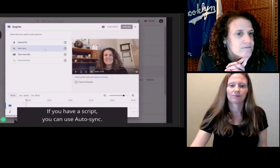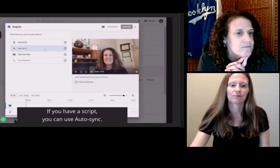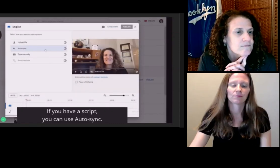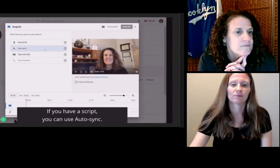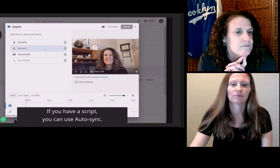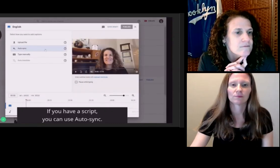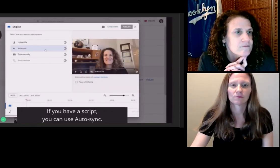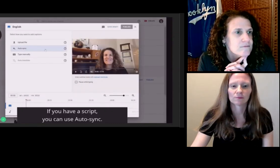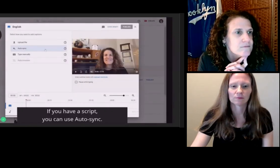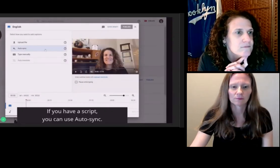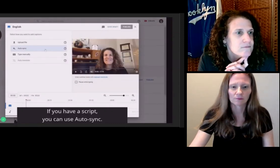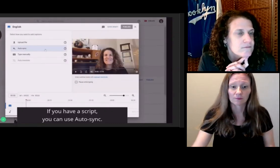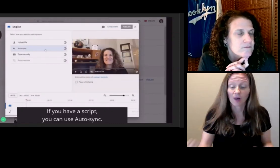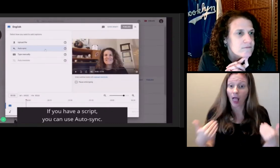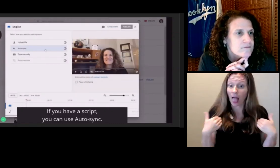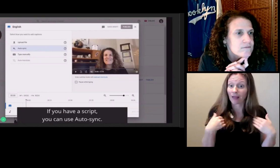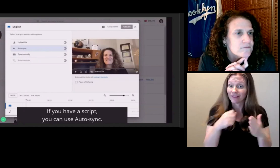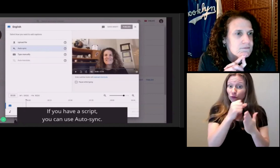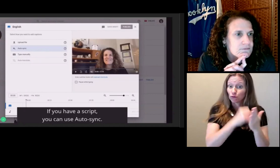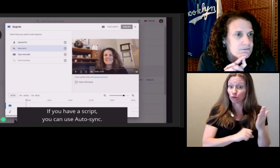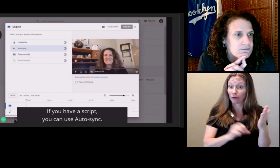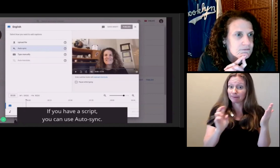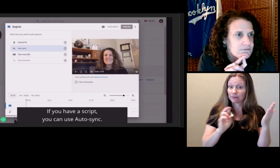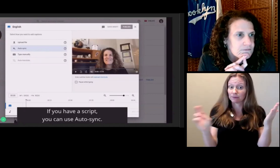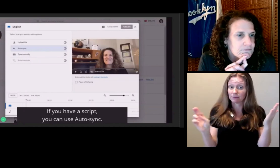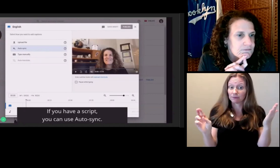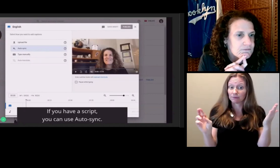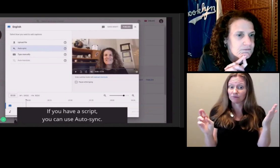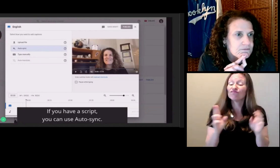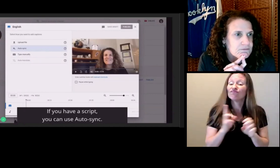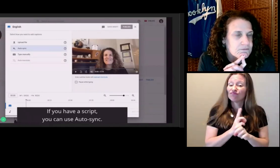If you have a script, you can use Auto-sync.